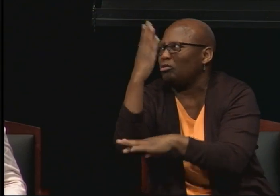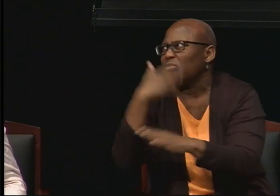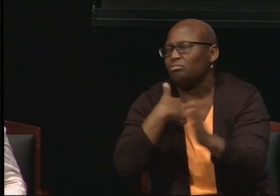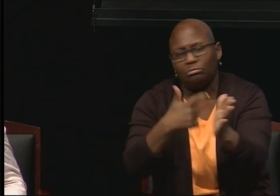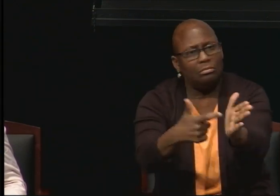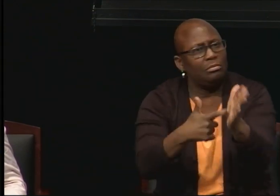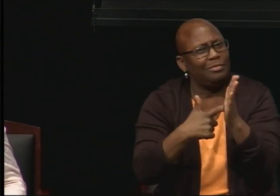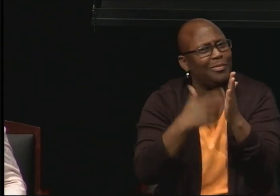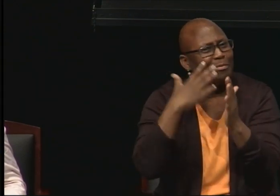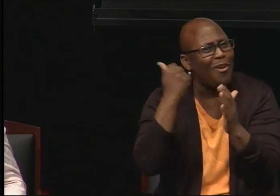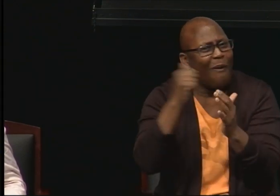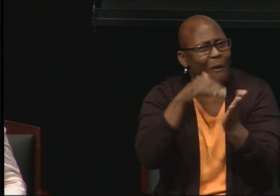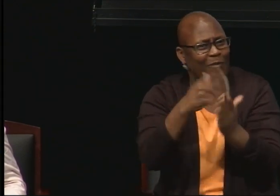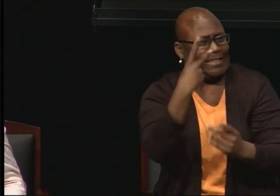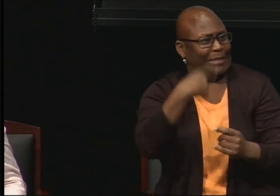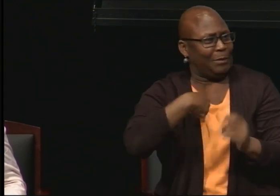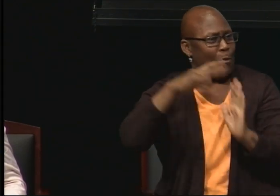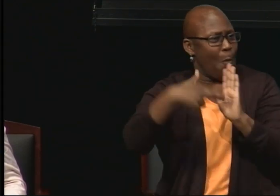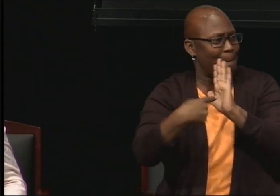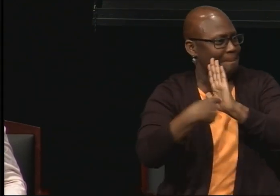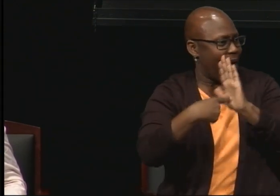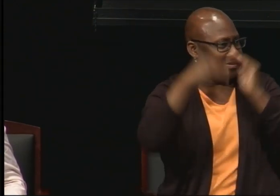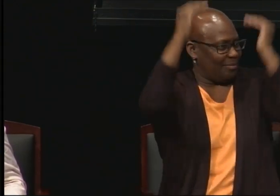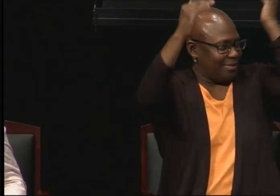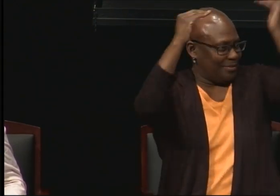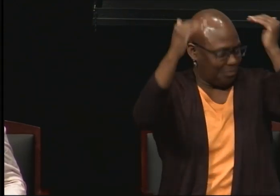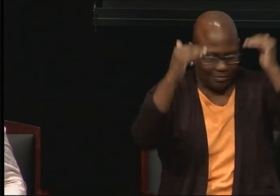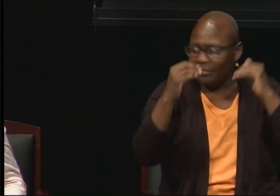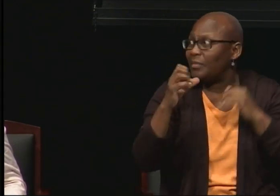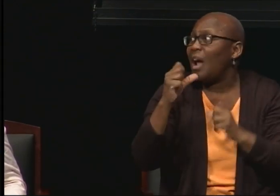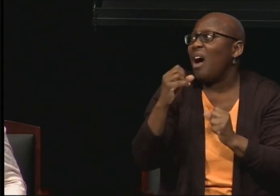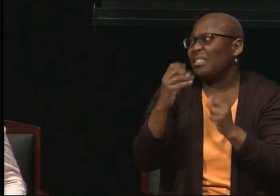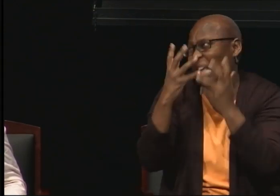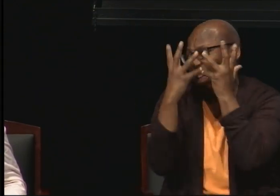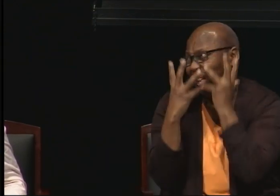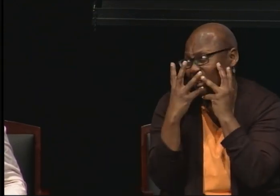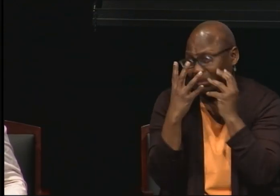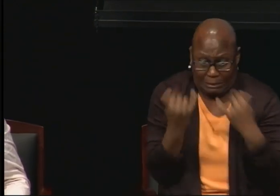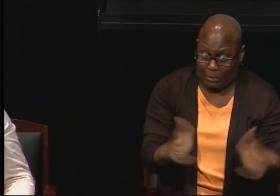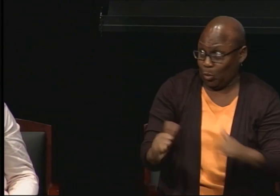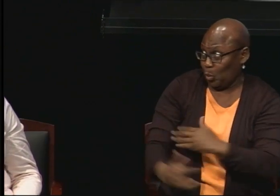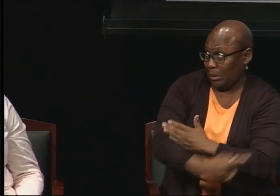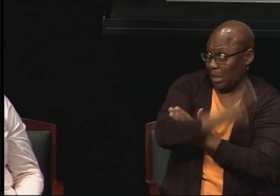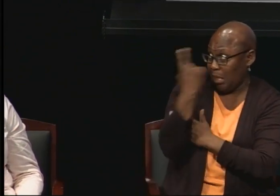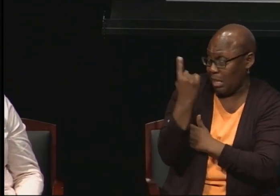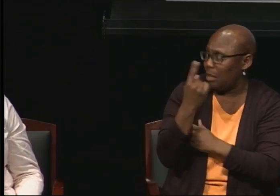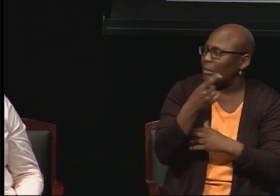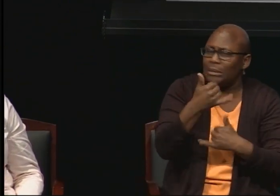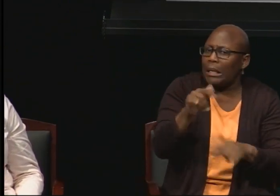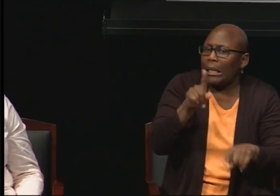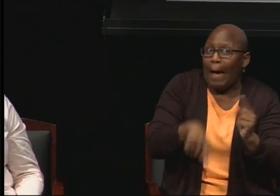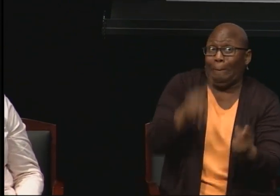And to this day it's incredible to see children who still have a hard time believing that I have a PhD.